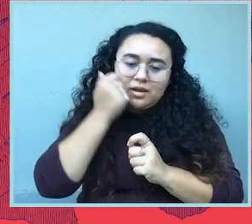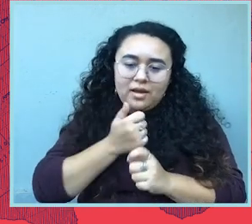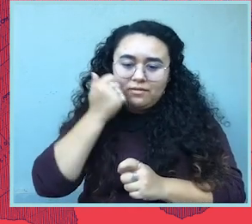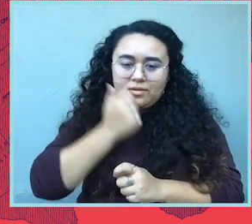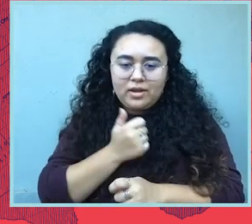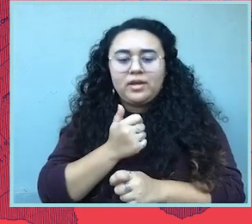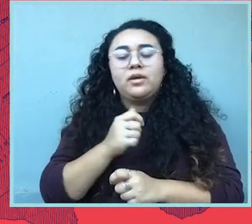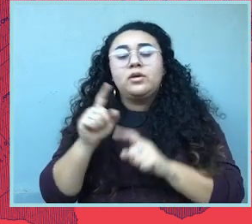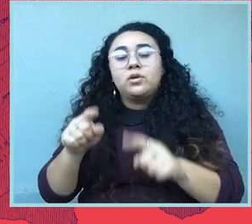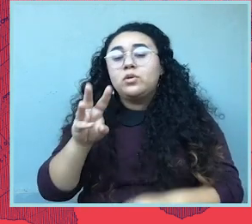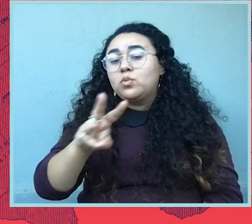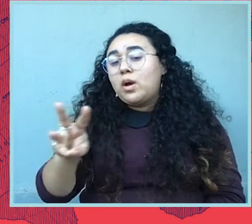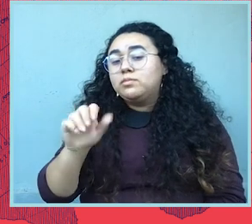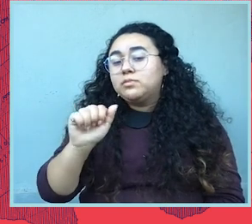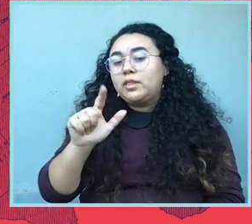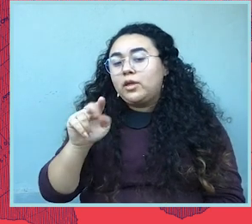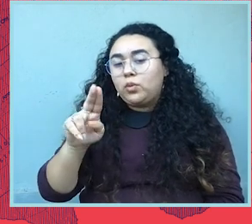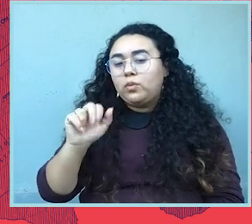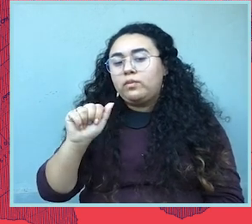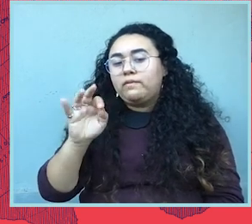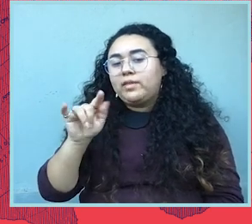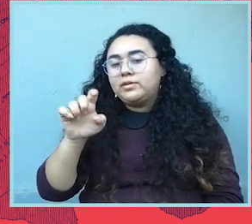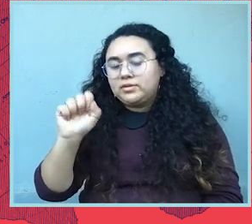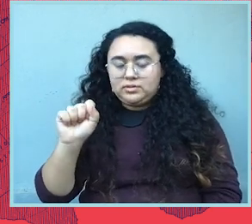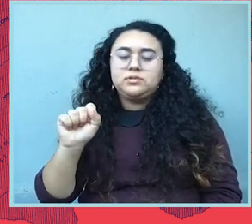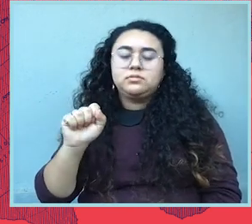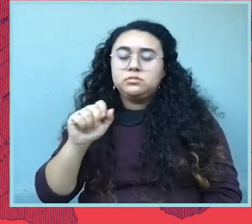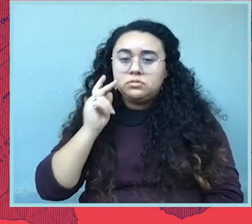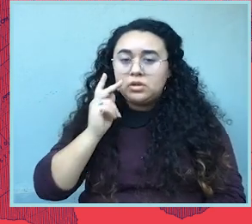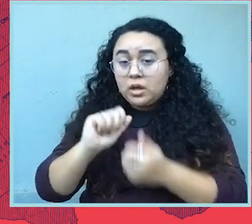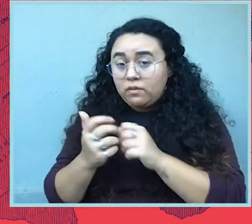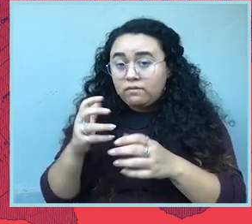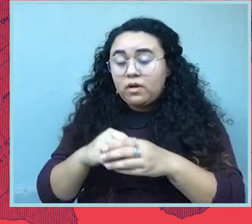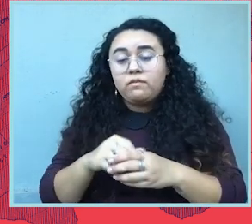day. So go to your ACLU affiliates website and learn how you can get involved.